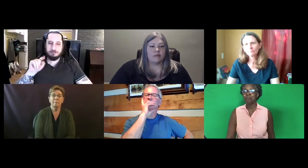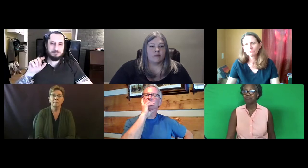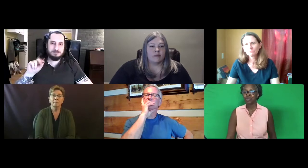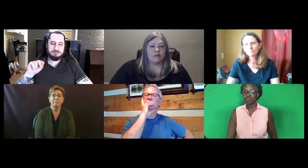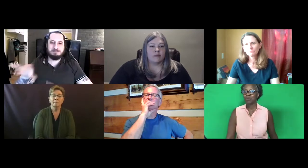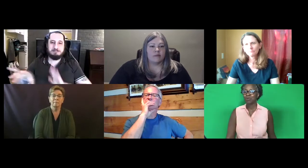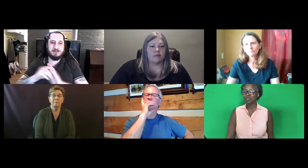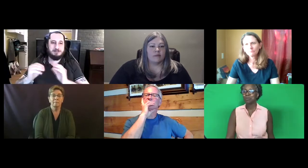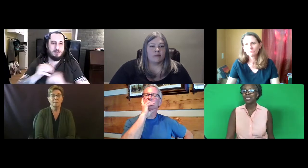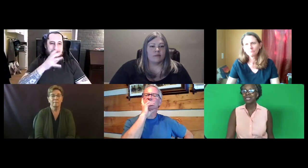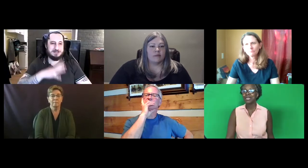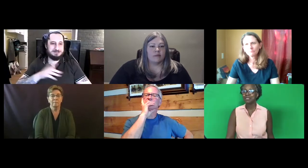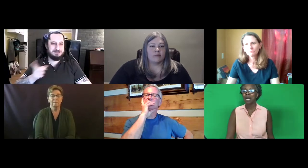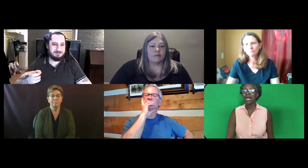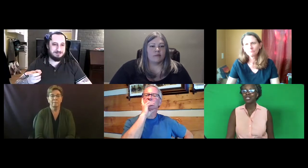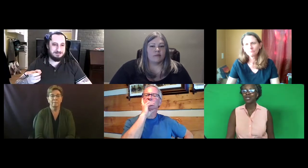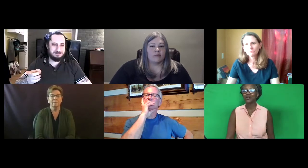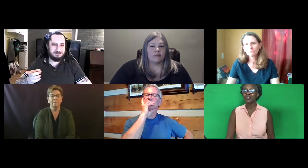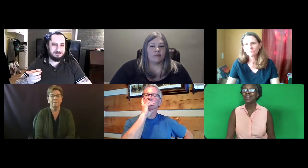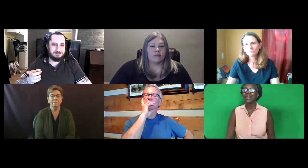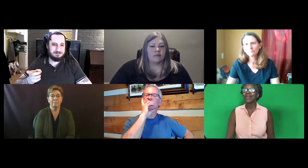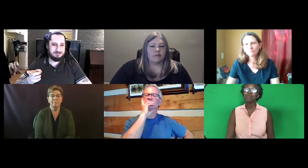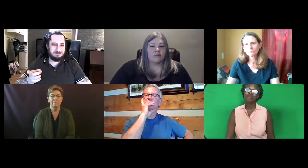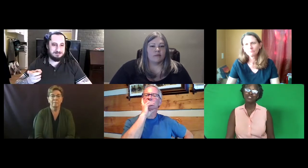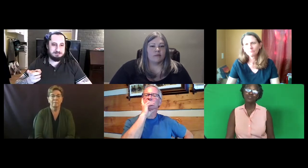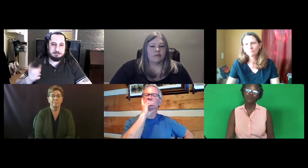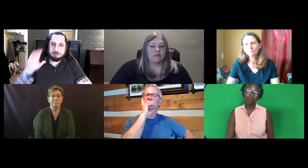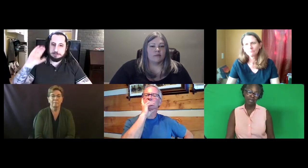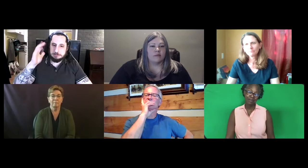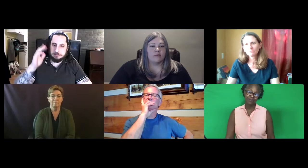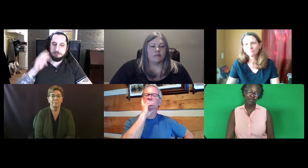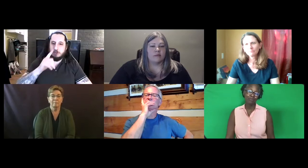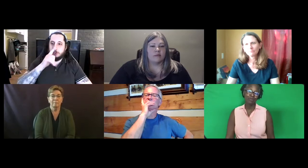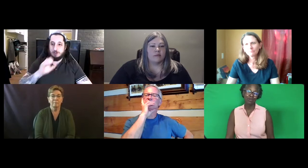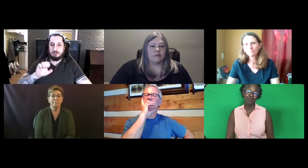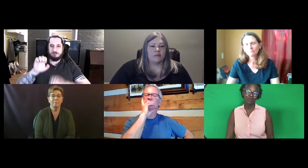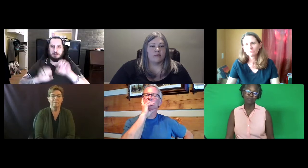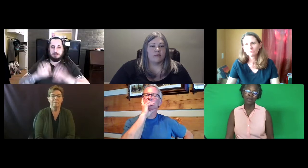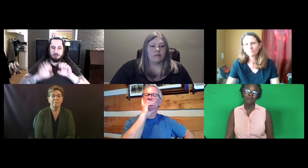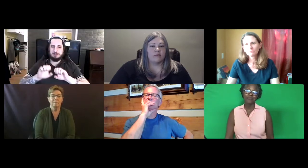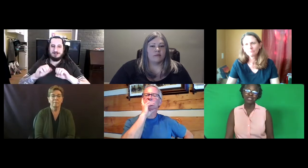So the person playing is behind the curtain, and they mostly choose women for their musical group.